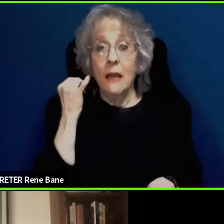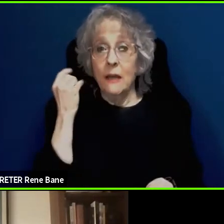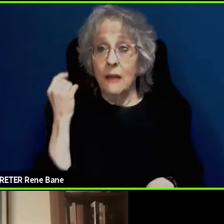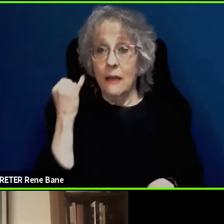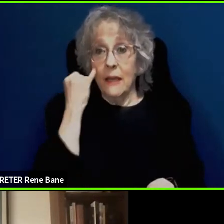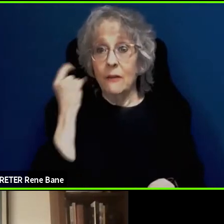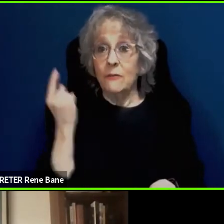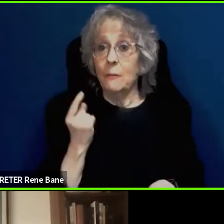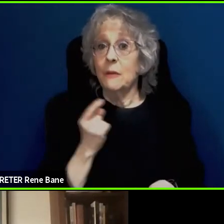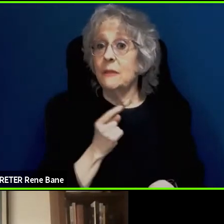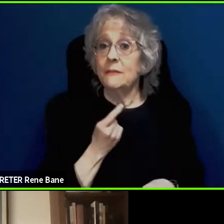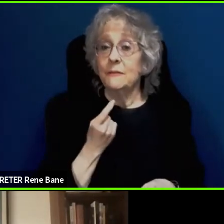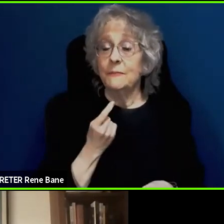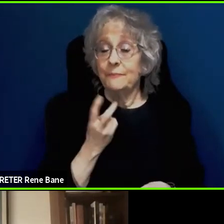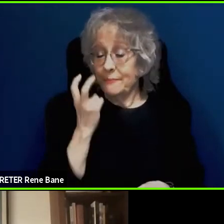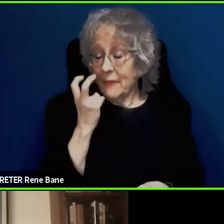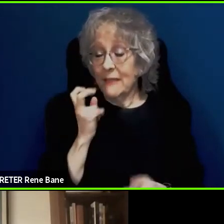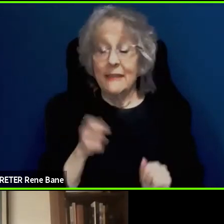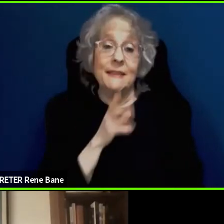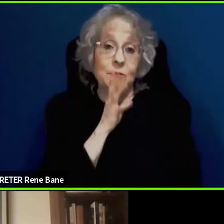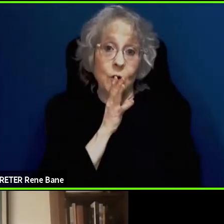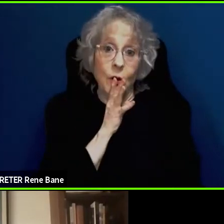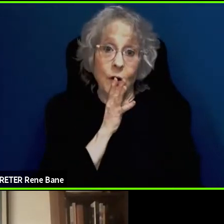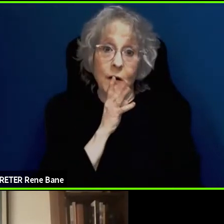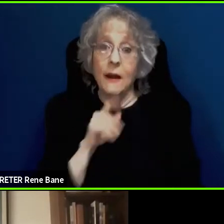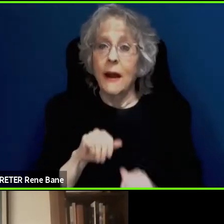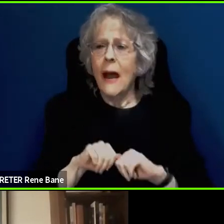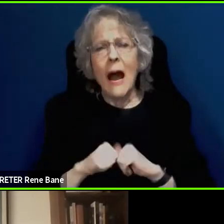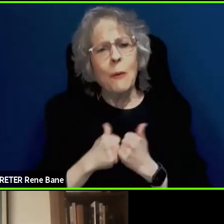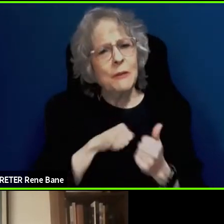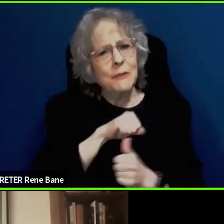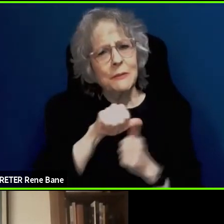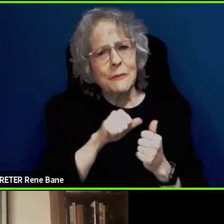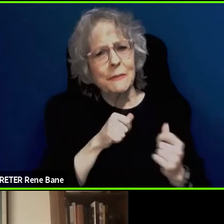talk again, you know, then how are you going to interact back? I am less concerned about how